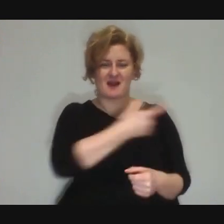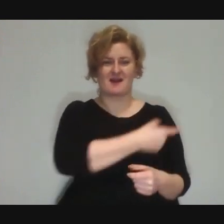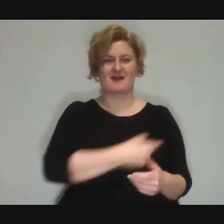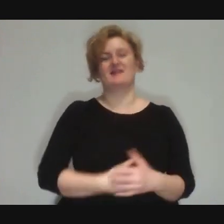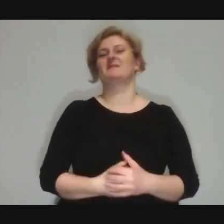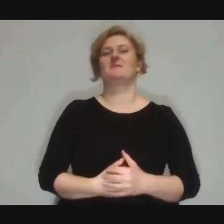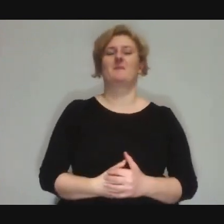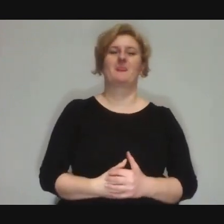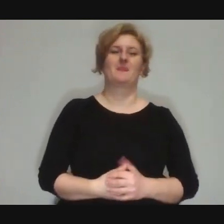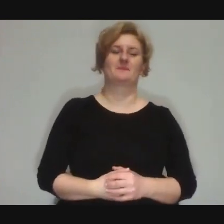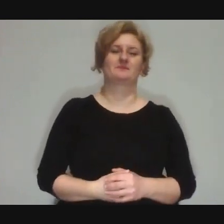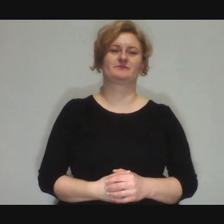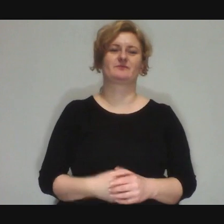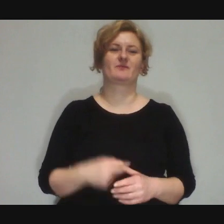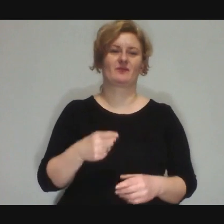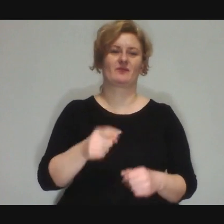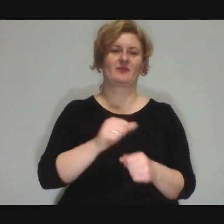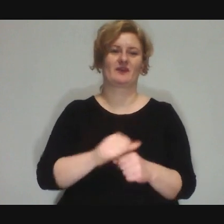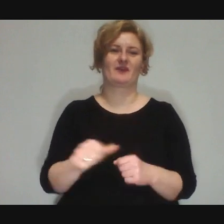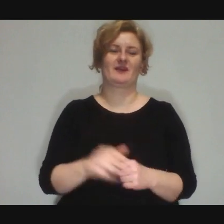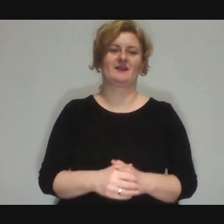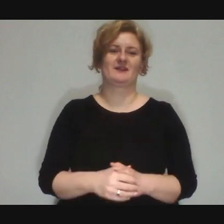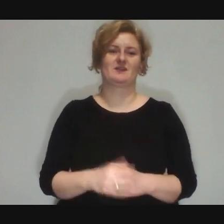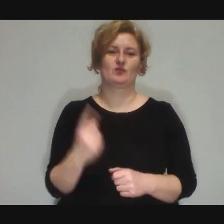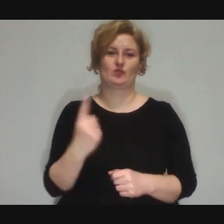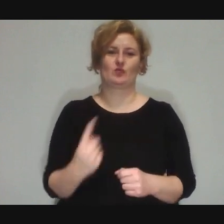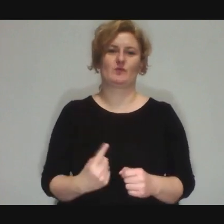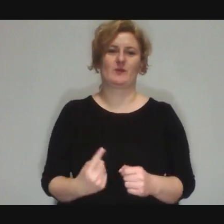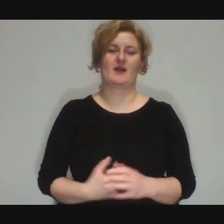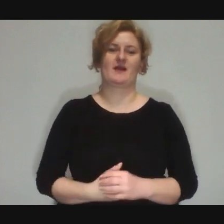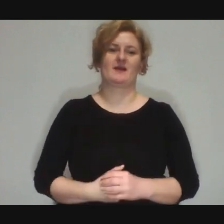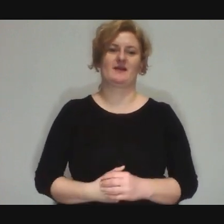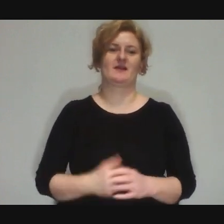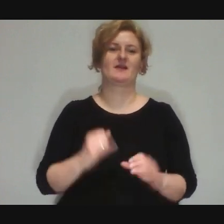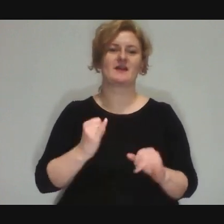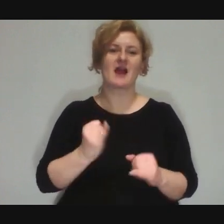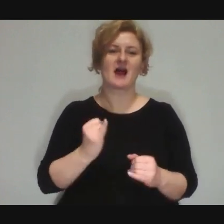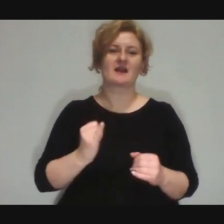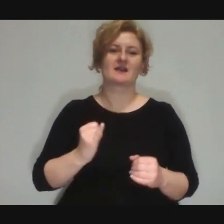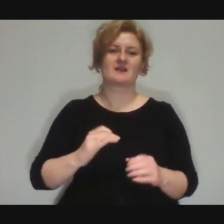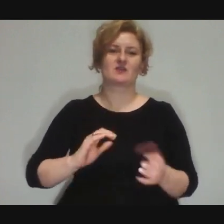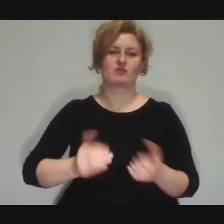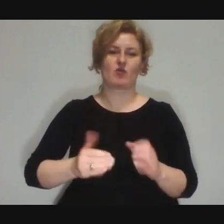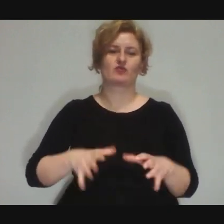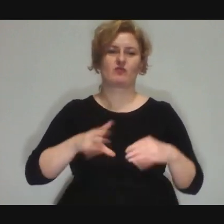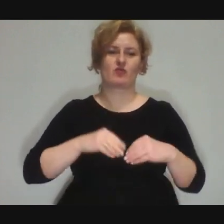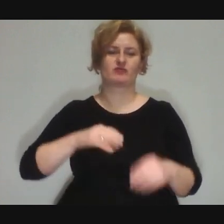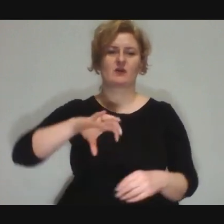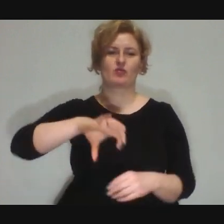Which shows how you can get a group of totally different people,